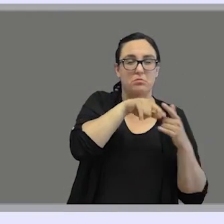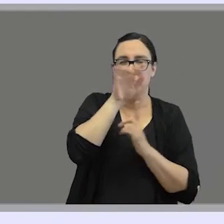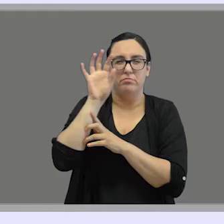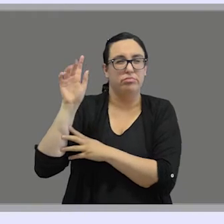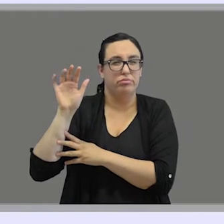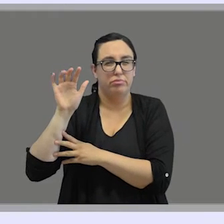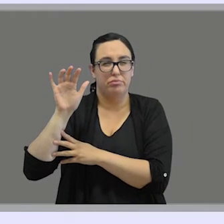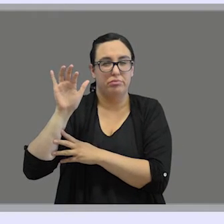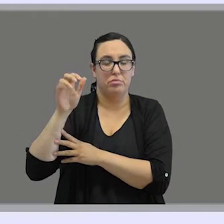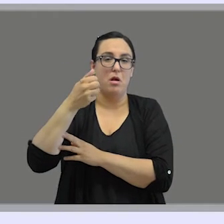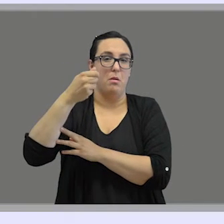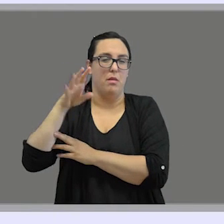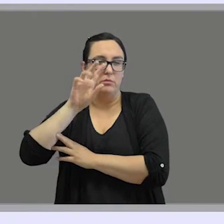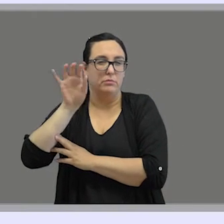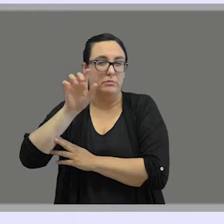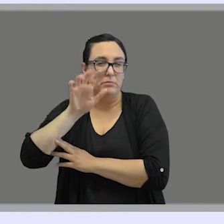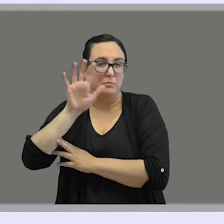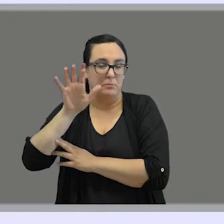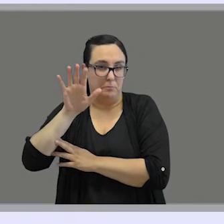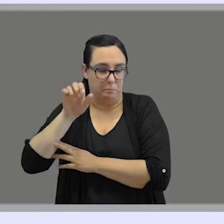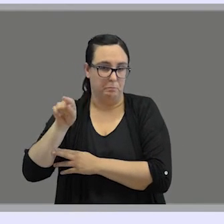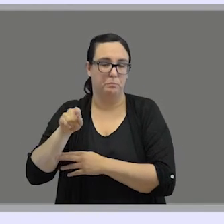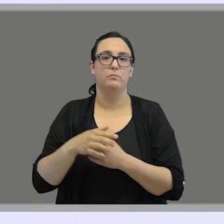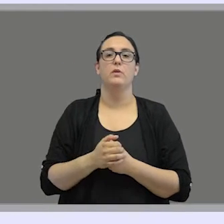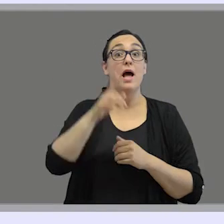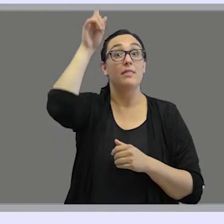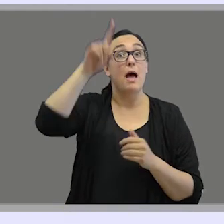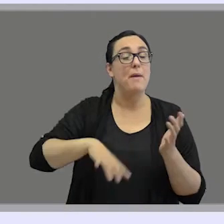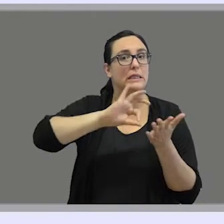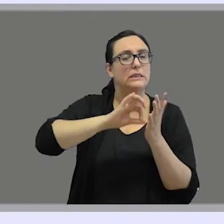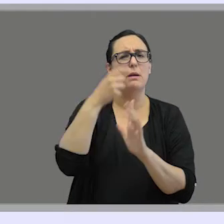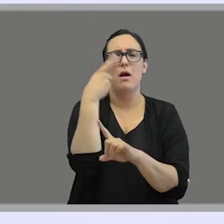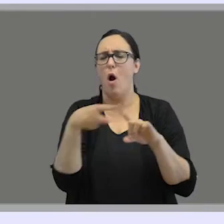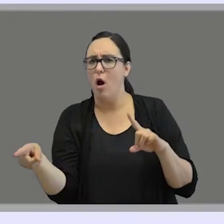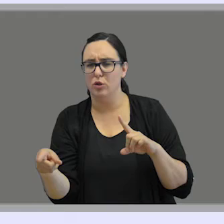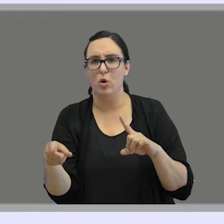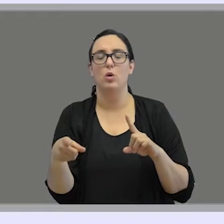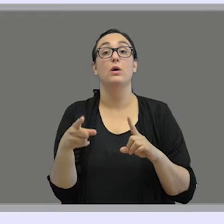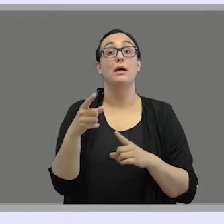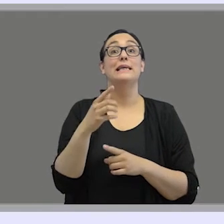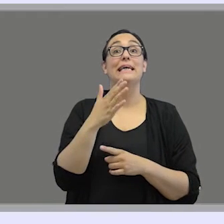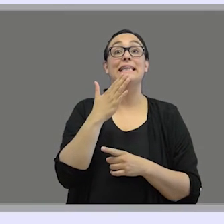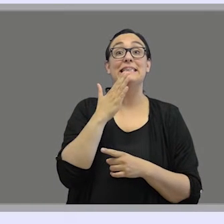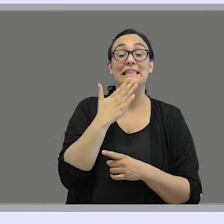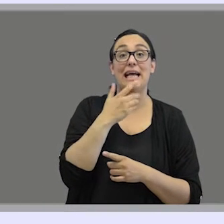that is the alphabet that uses the manual signs. There is also a sign supported English